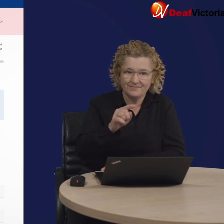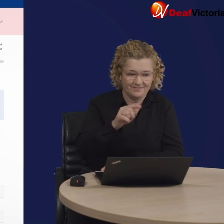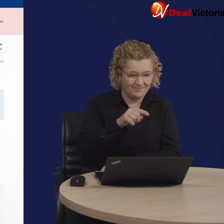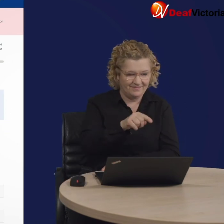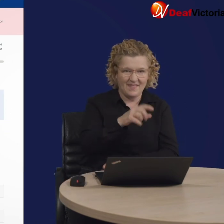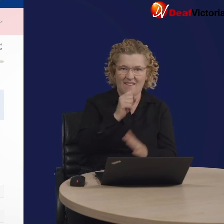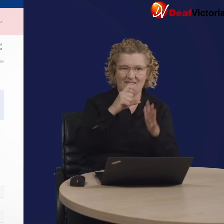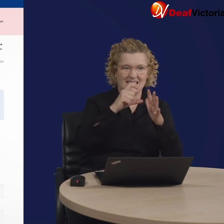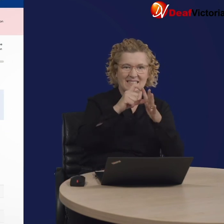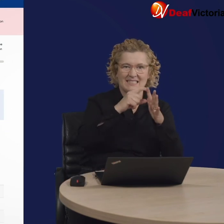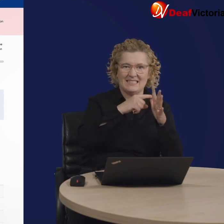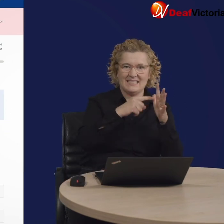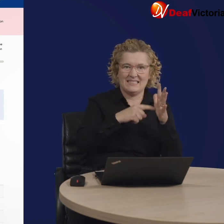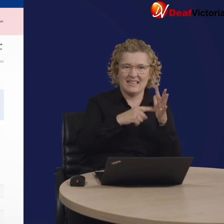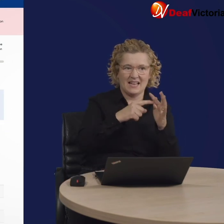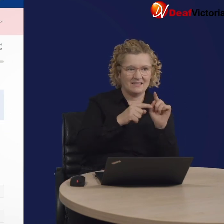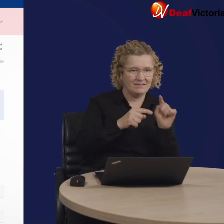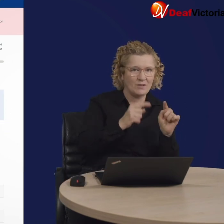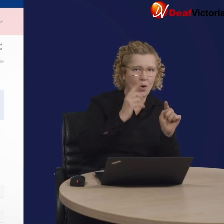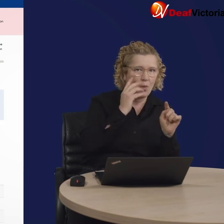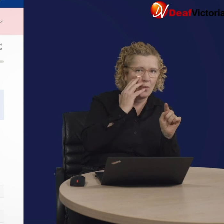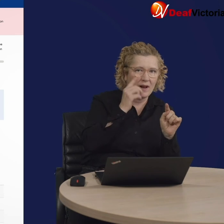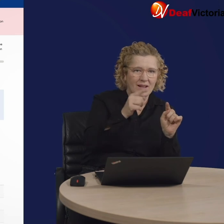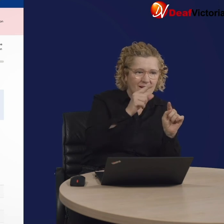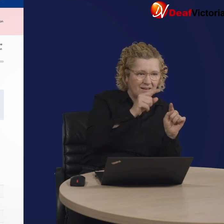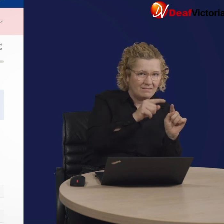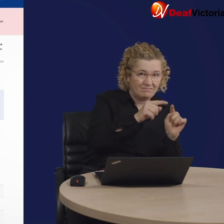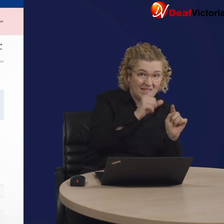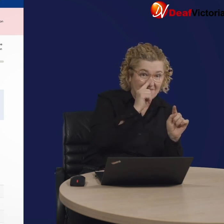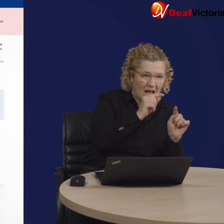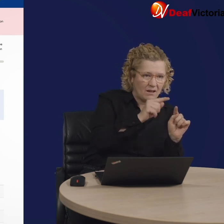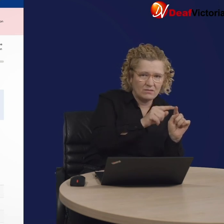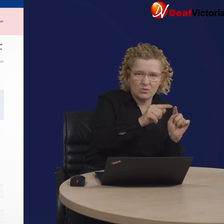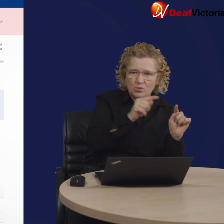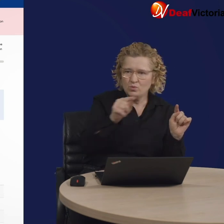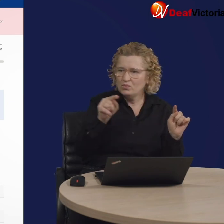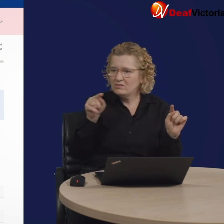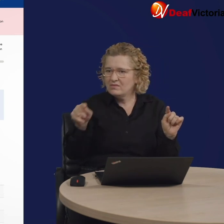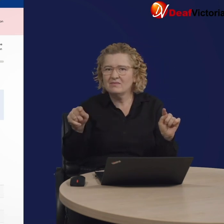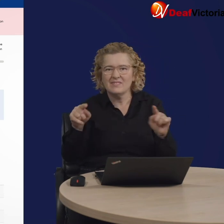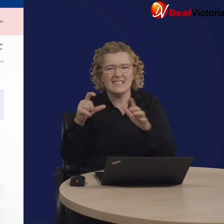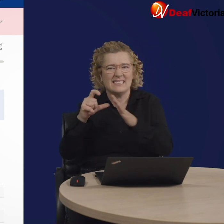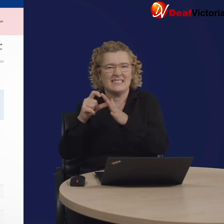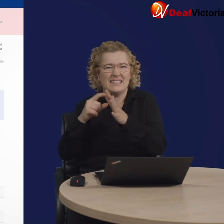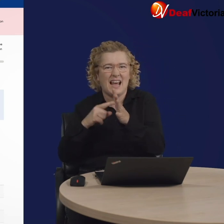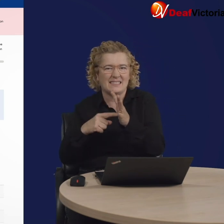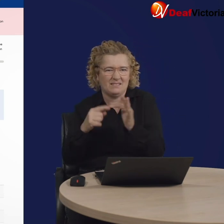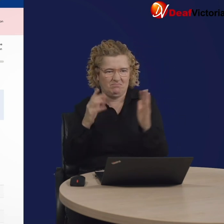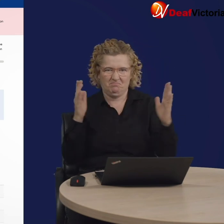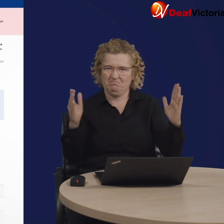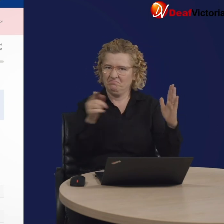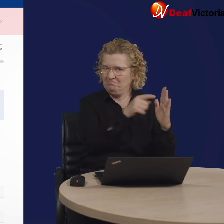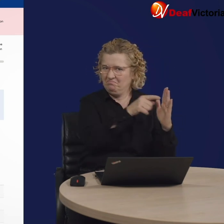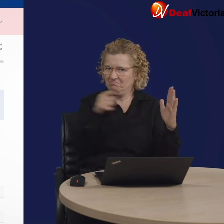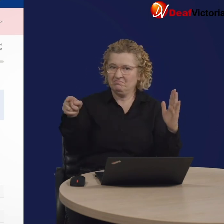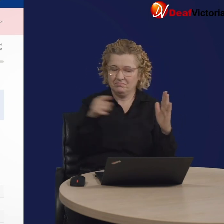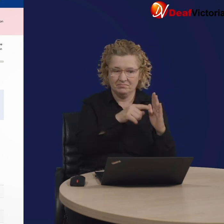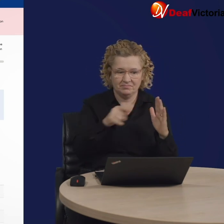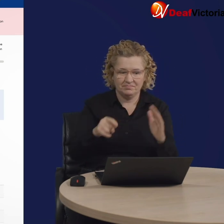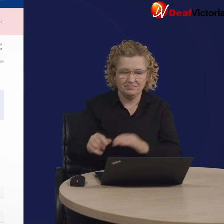There are two date fields here, for the start and end of the time period when I would like to book my vaccine.